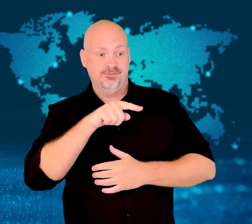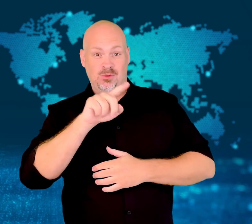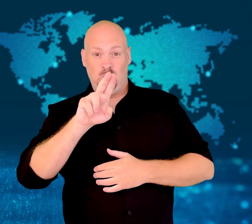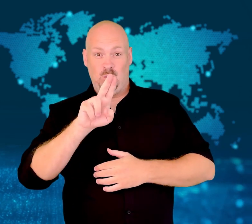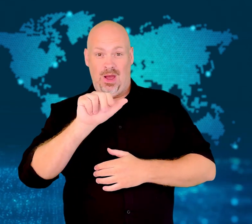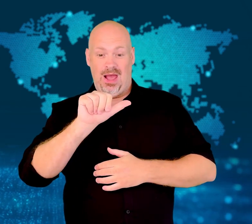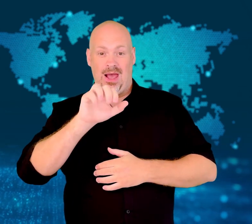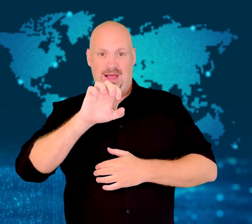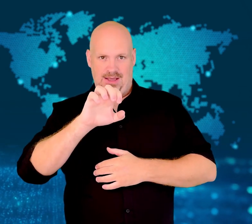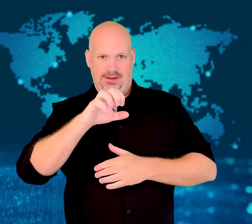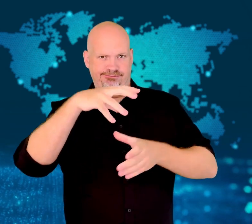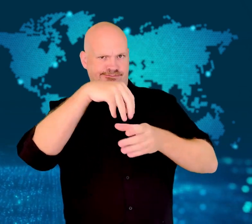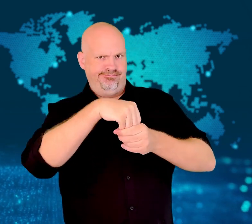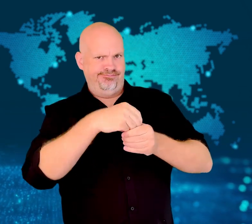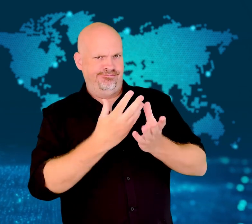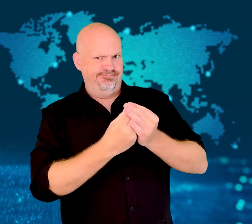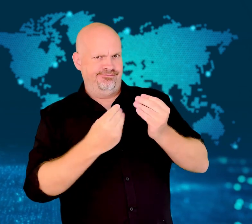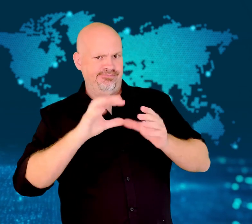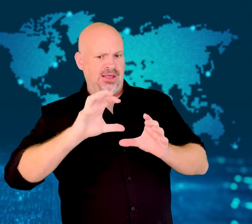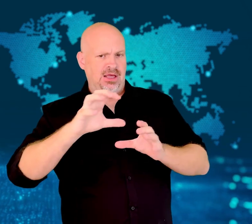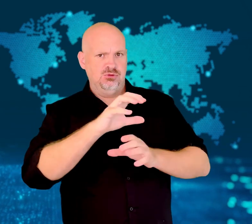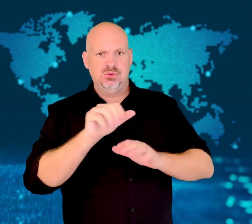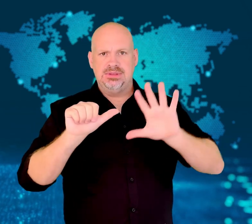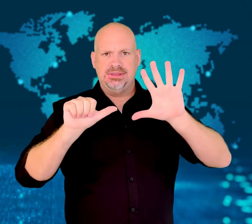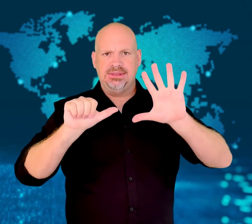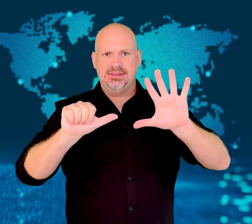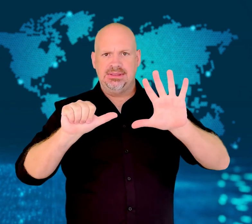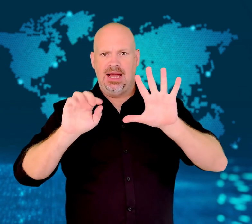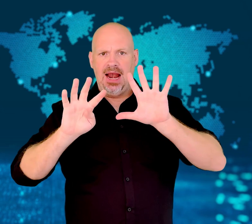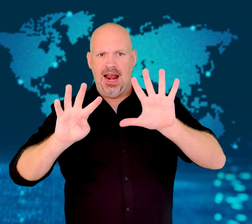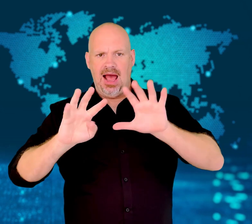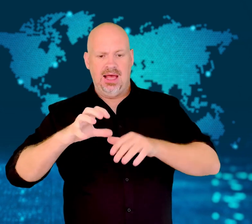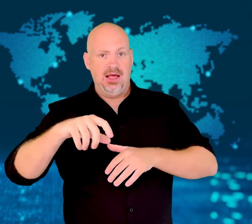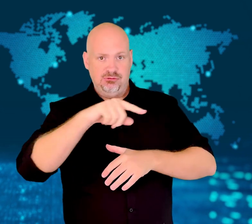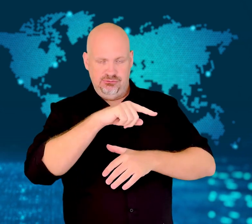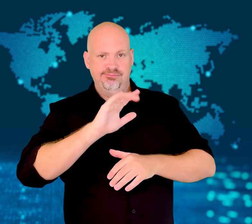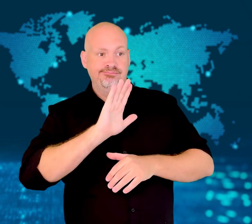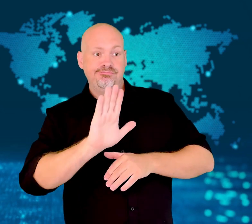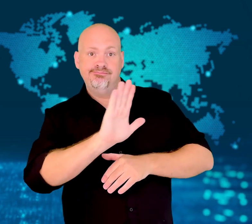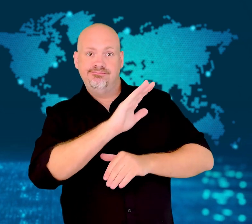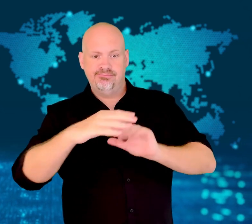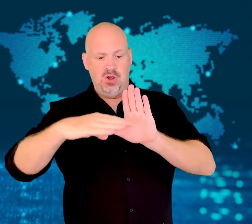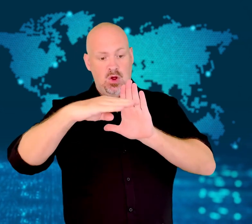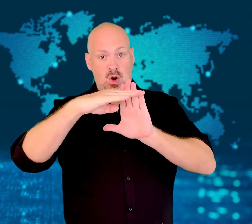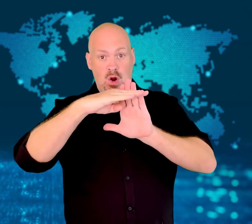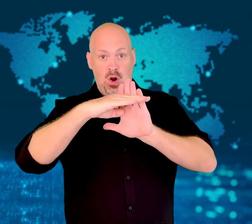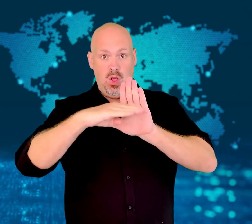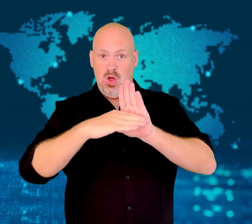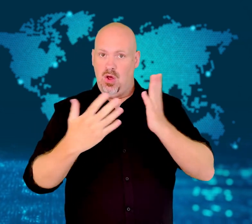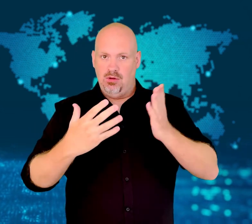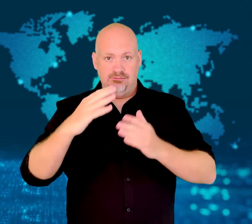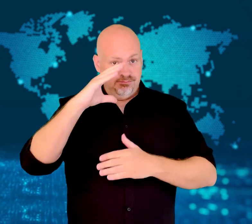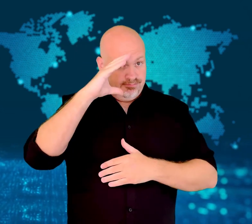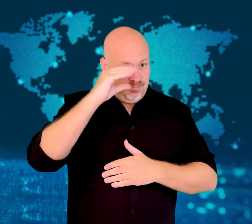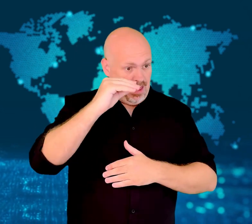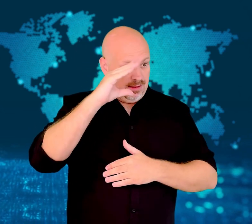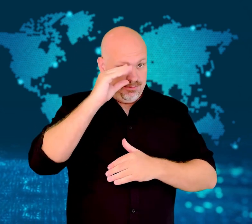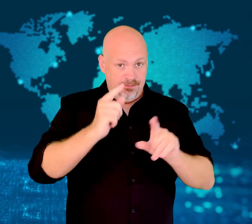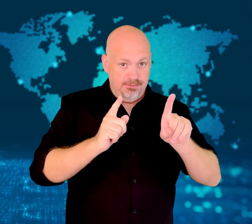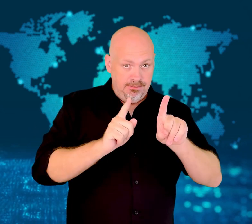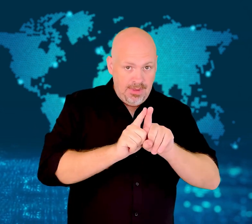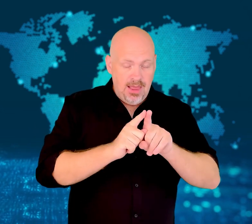The UAE is one of 69 countries around the world whose laws consider